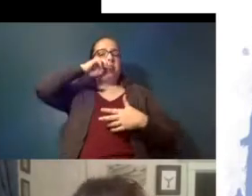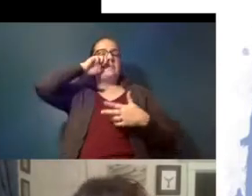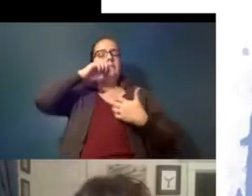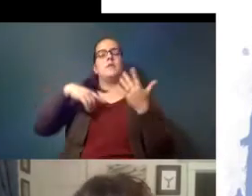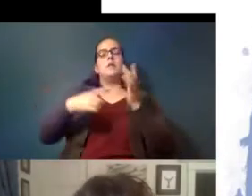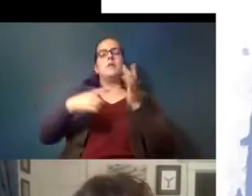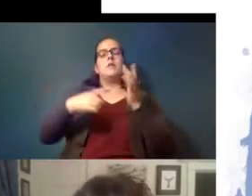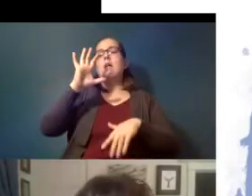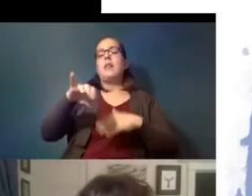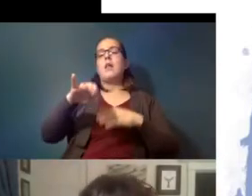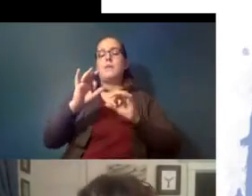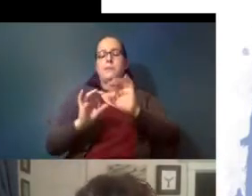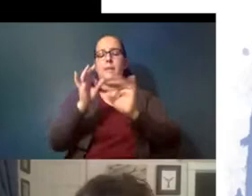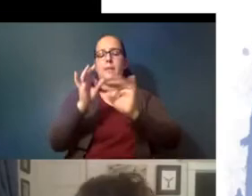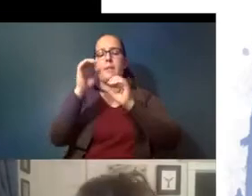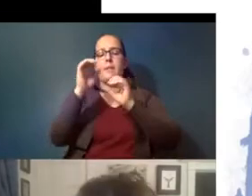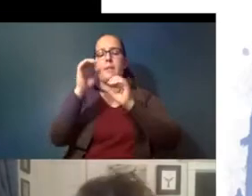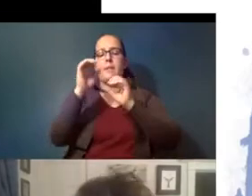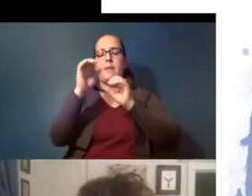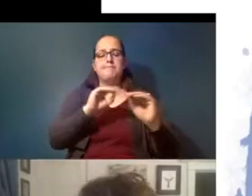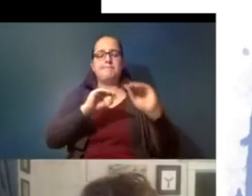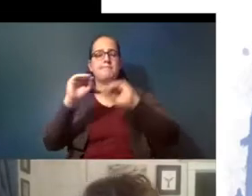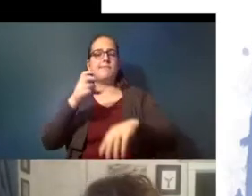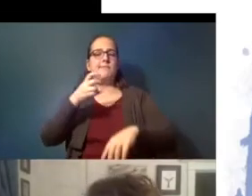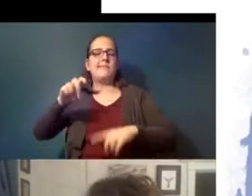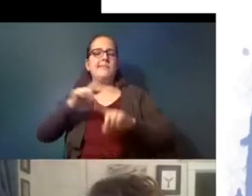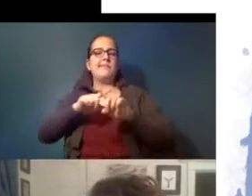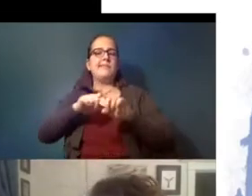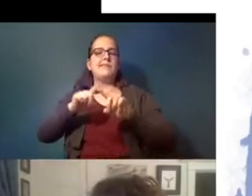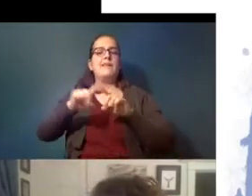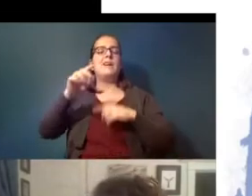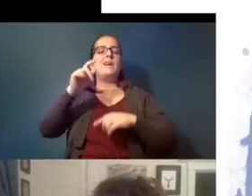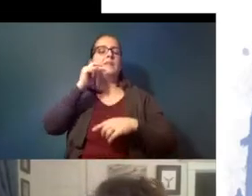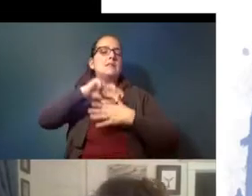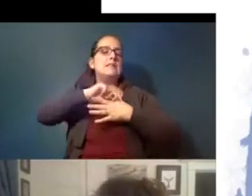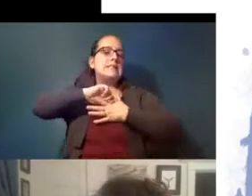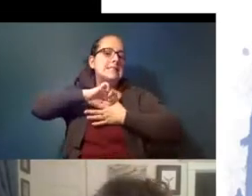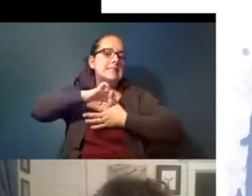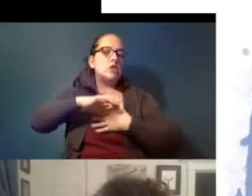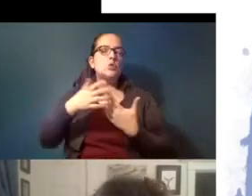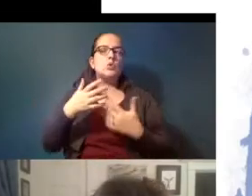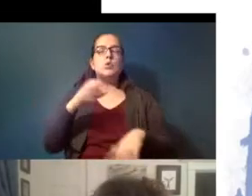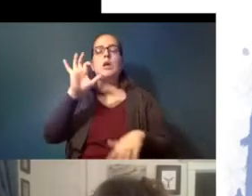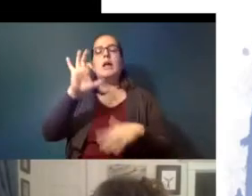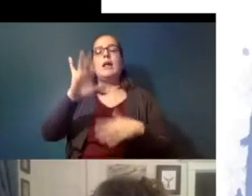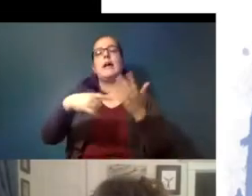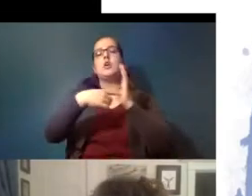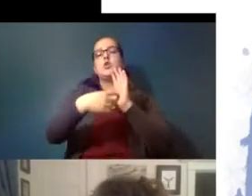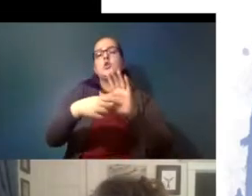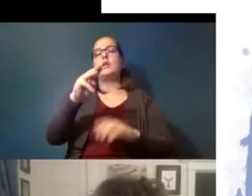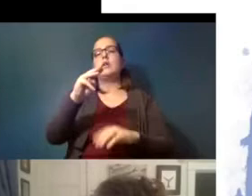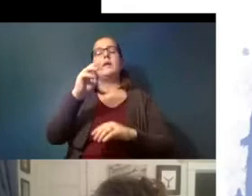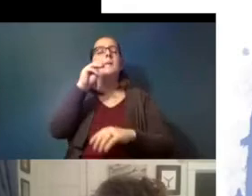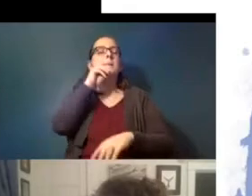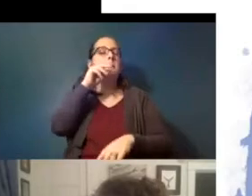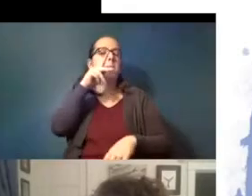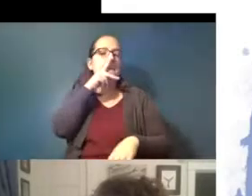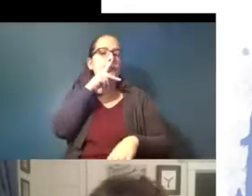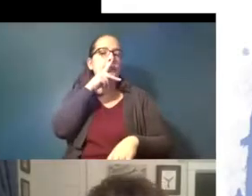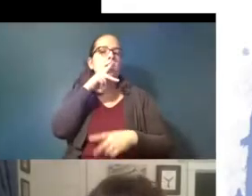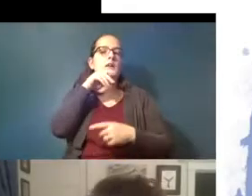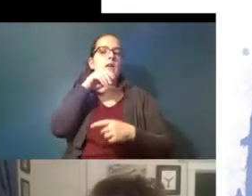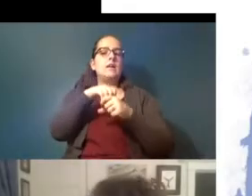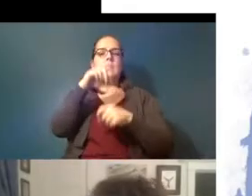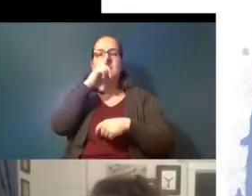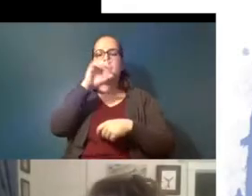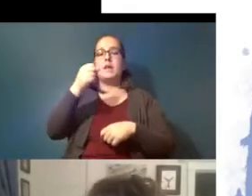can translocate to different tissues so this is showing microplastics in the mouse's liver this